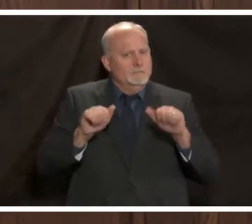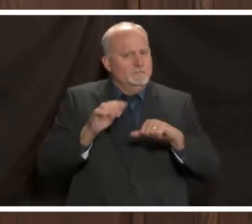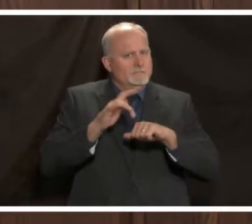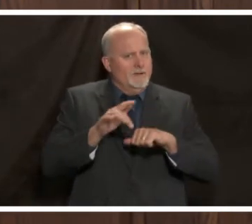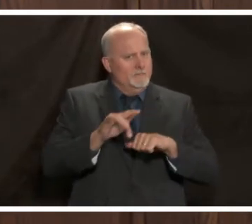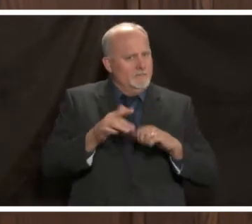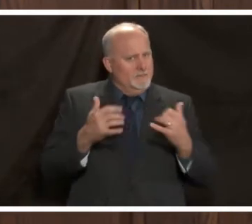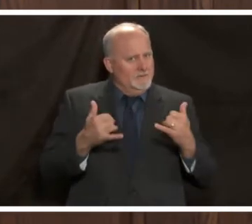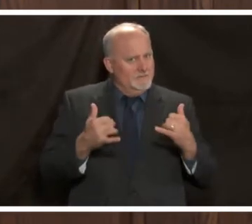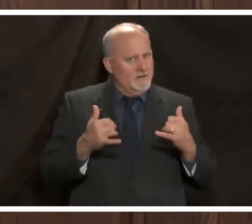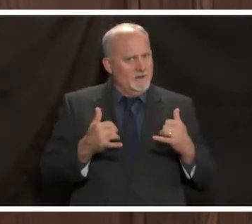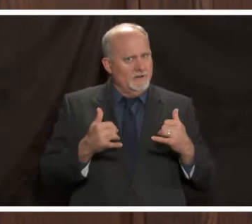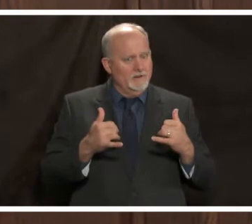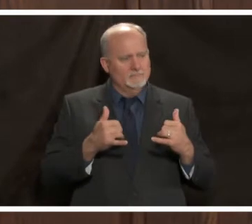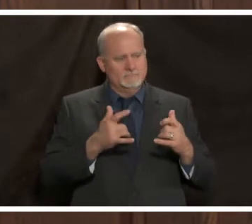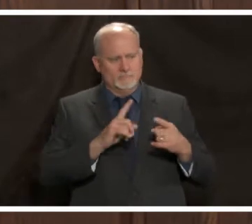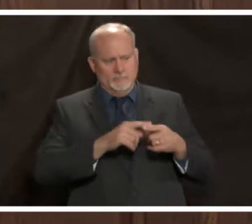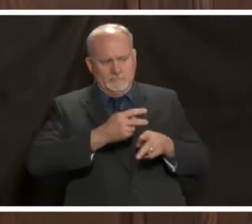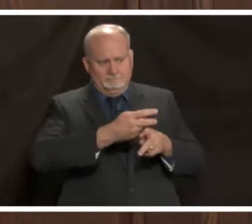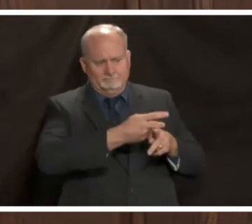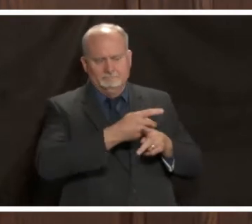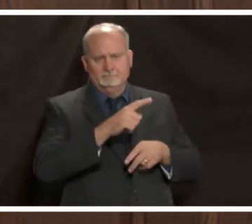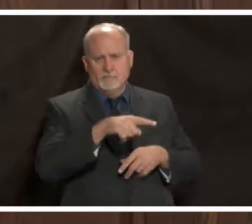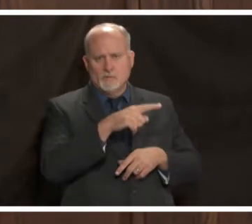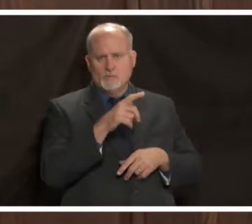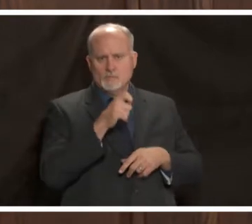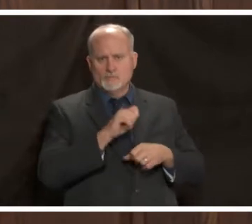in making sure that we can care for this increased surge of patients this is something